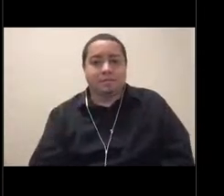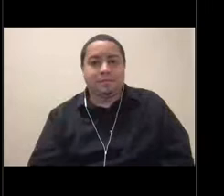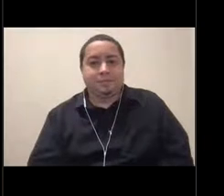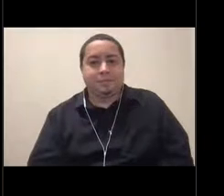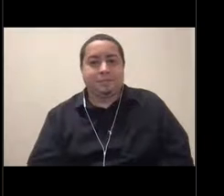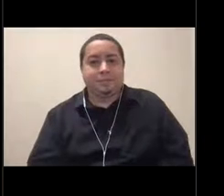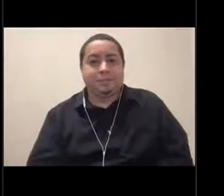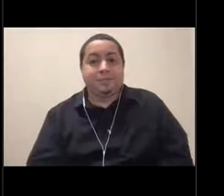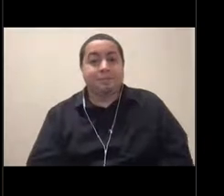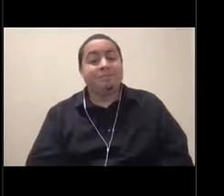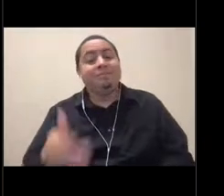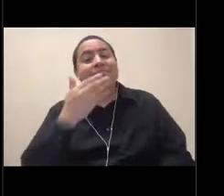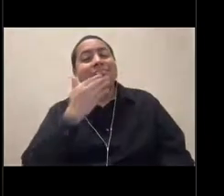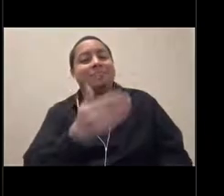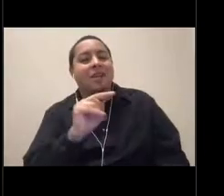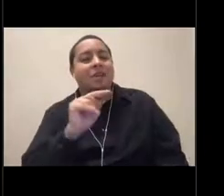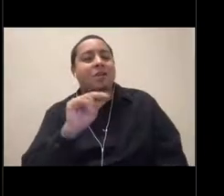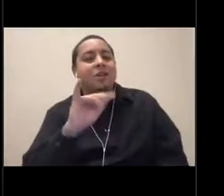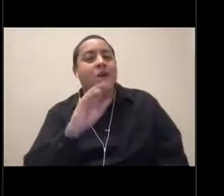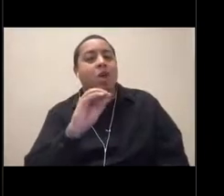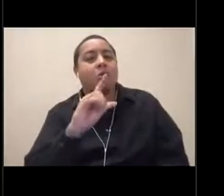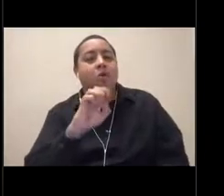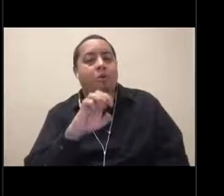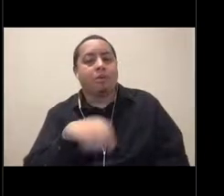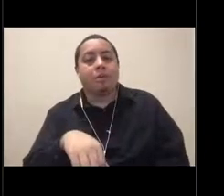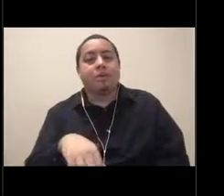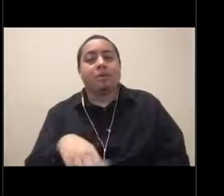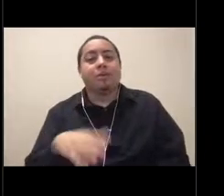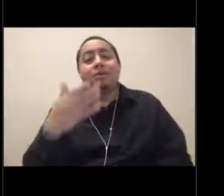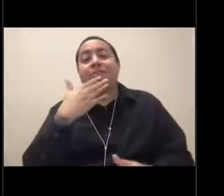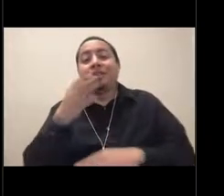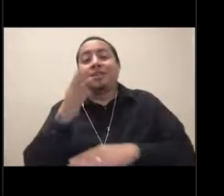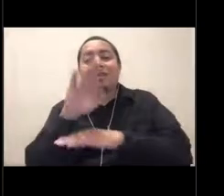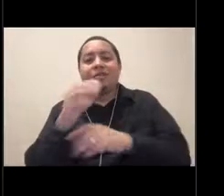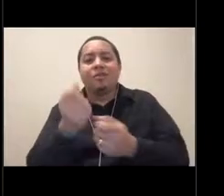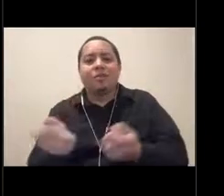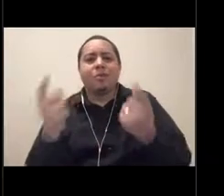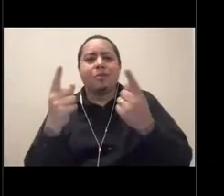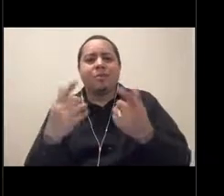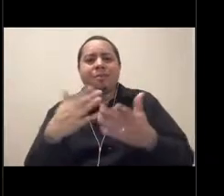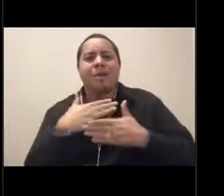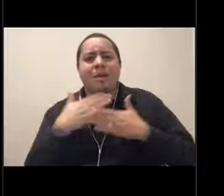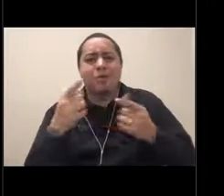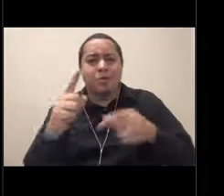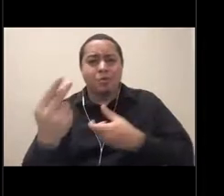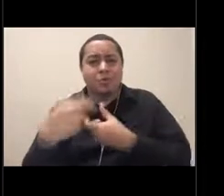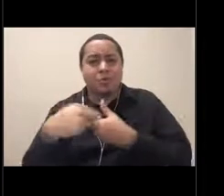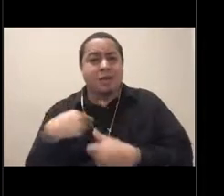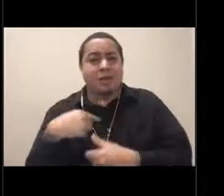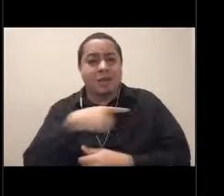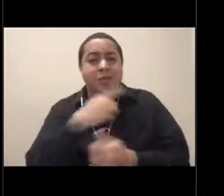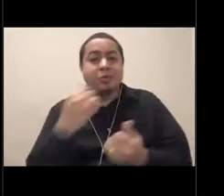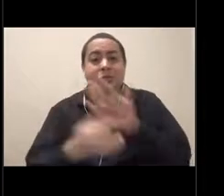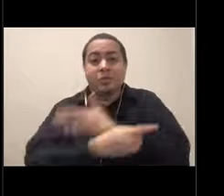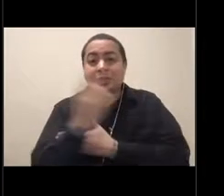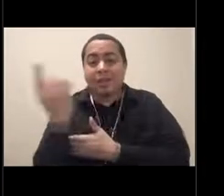Thanks Nicole. Good afternoon, everybody. I'm so glad you joined us today. And I'm really excited to share with you